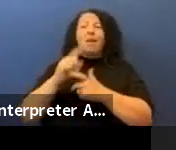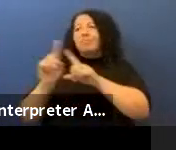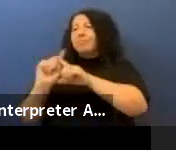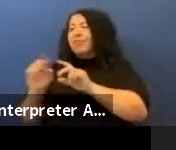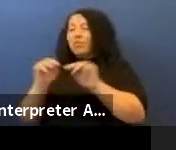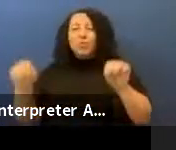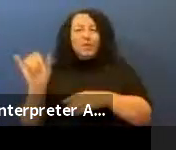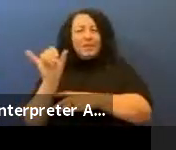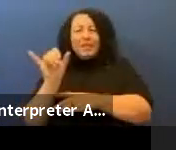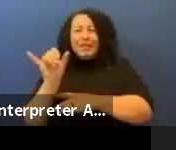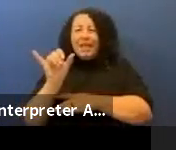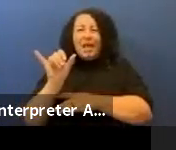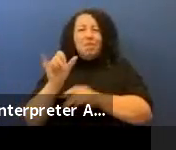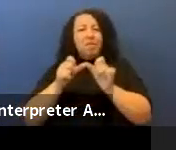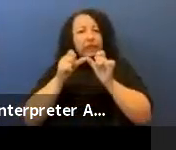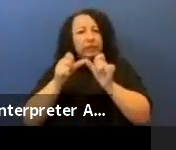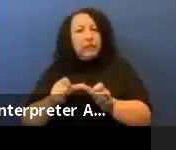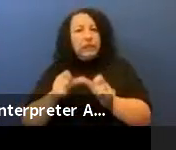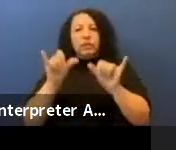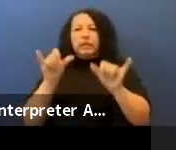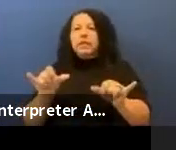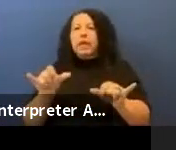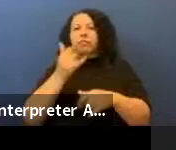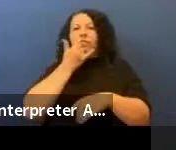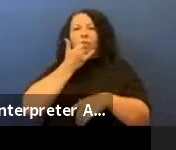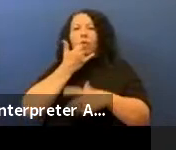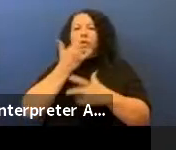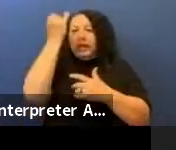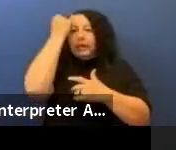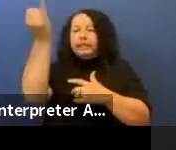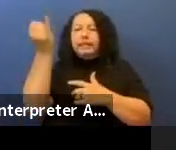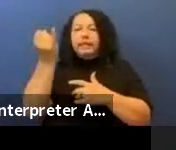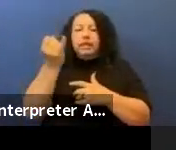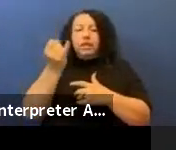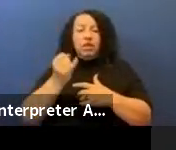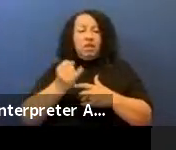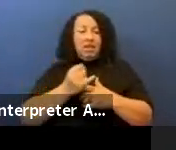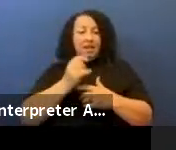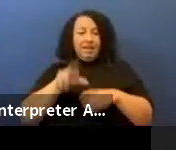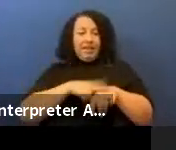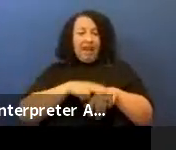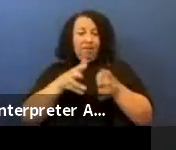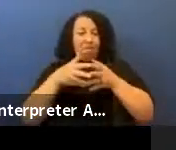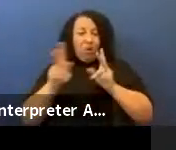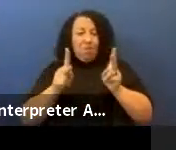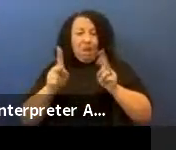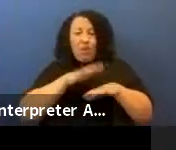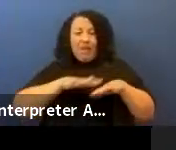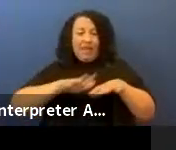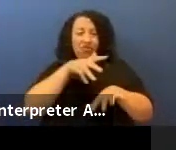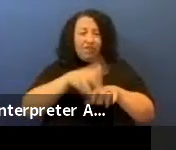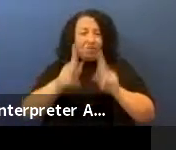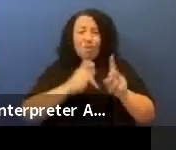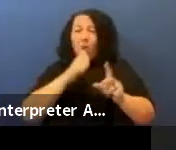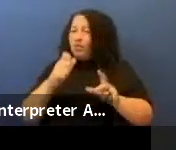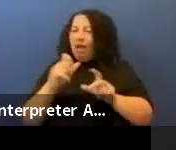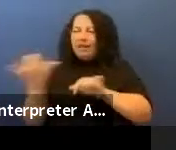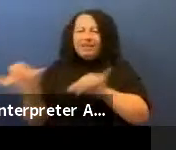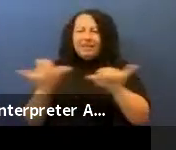only have rendered Native Americans not human, but they also erased our existence in their stories of what they saw as significant.